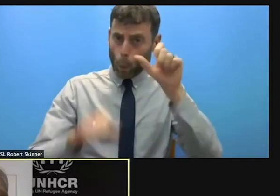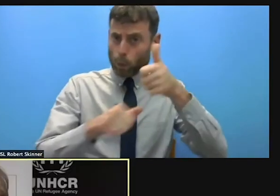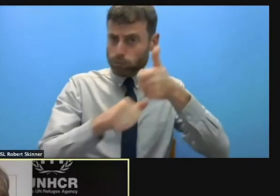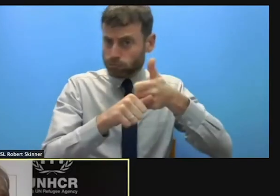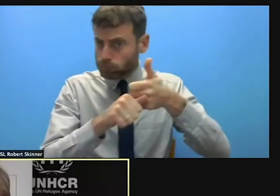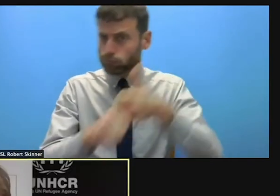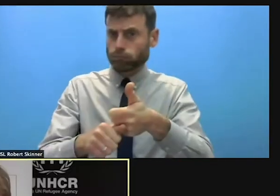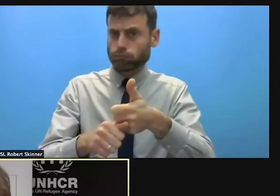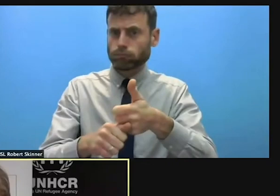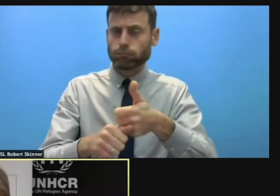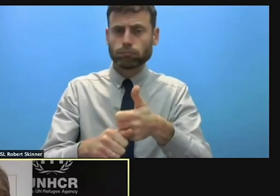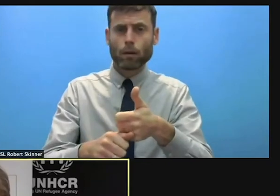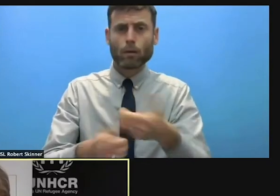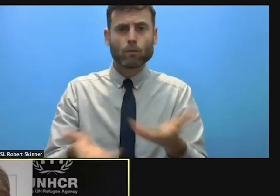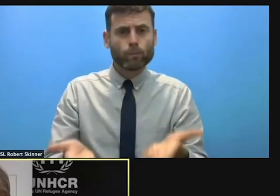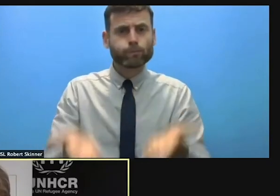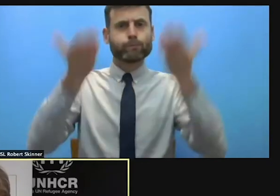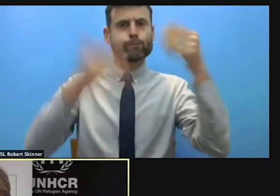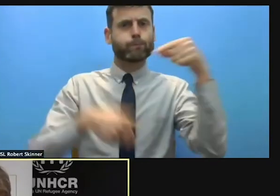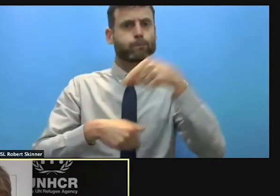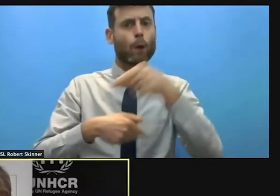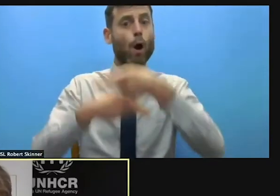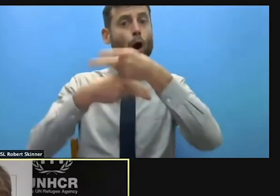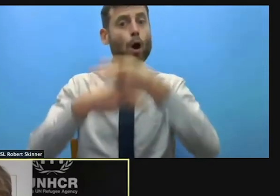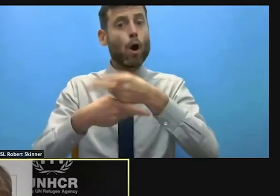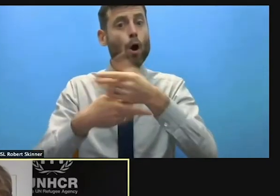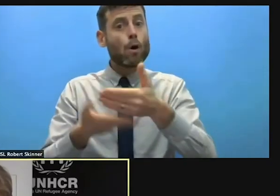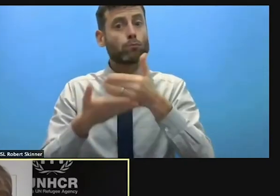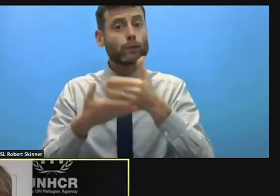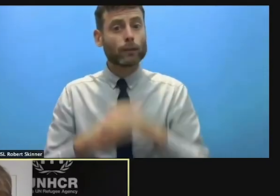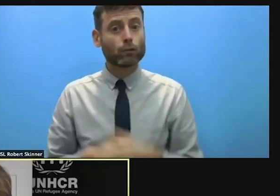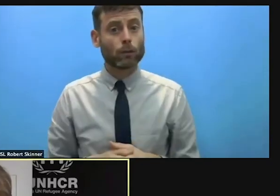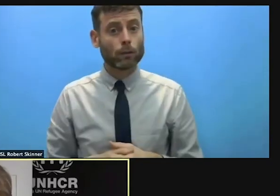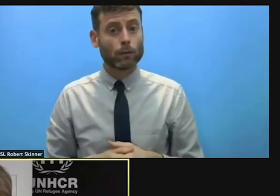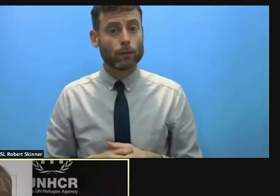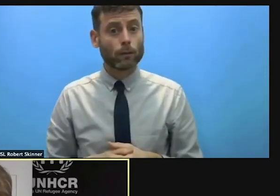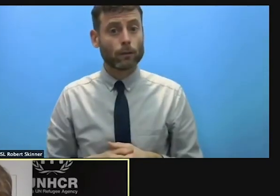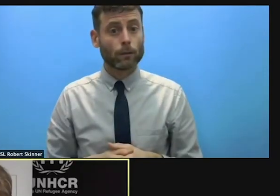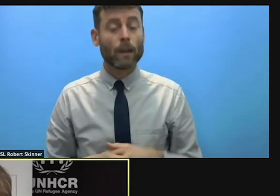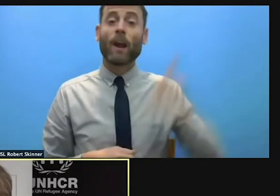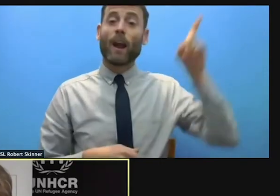send a powerful message but I would have to say that my experience is through the various